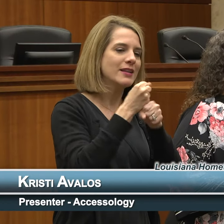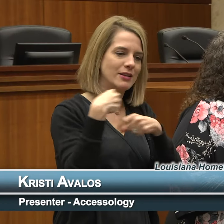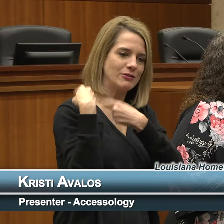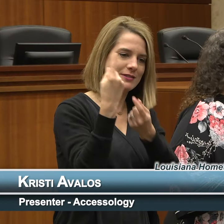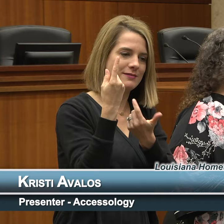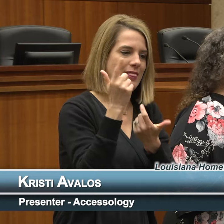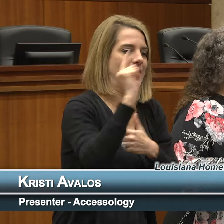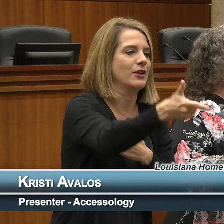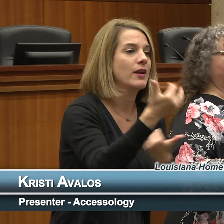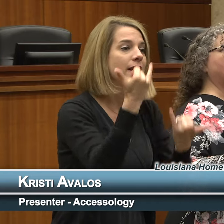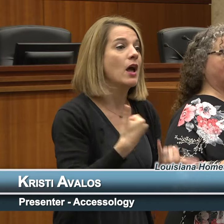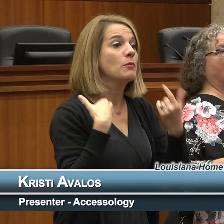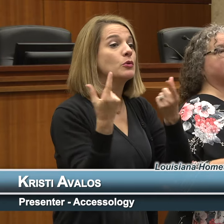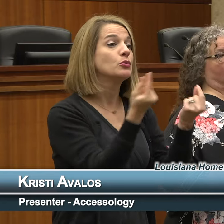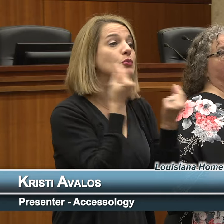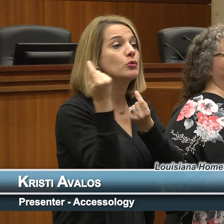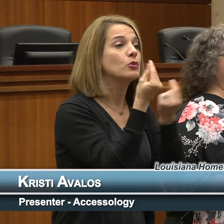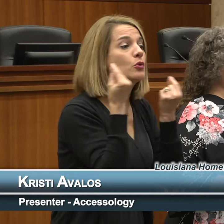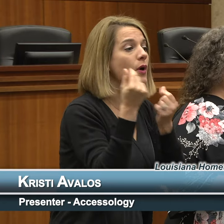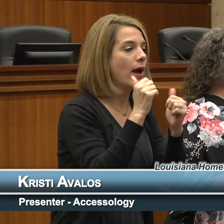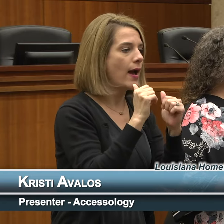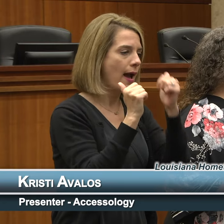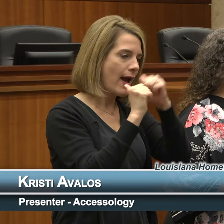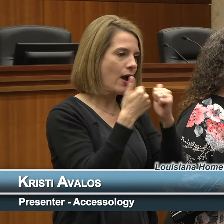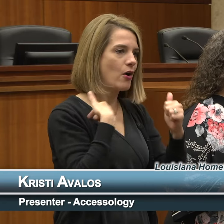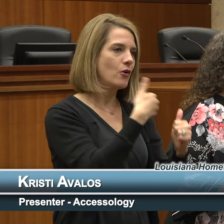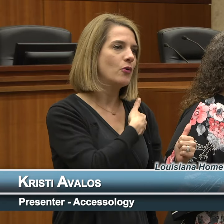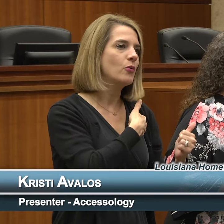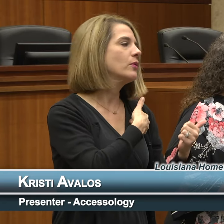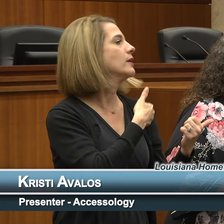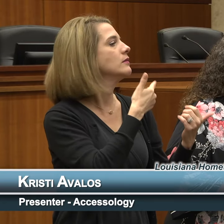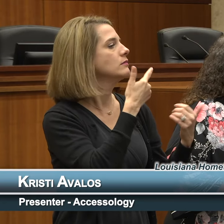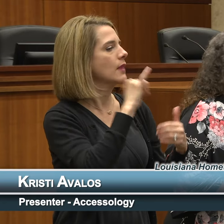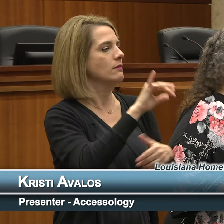little bit of how we got to where we are on the disability movement, we are going